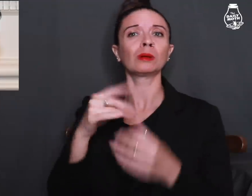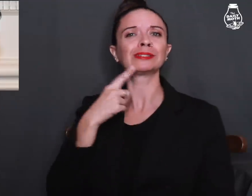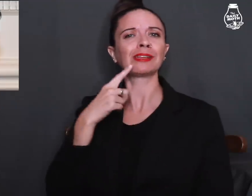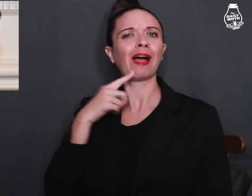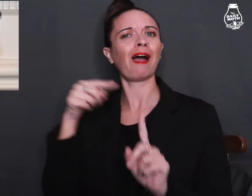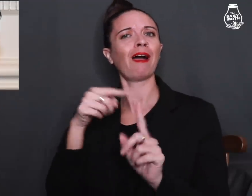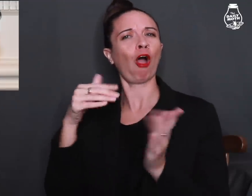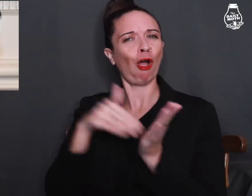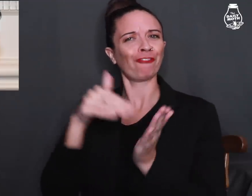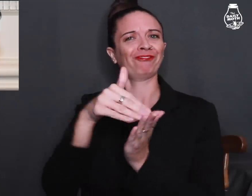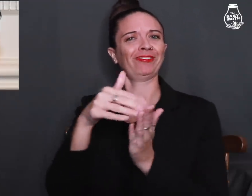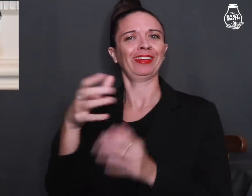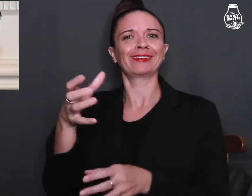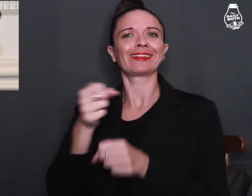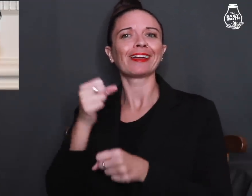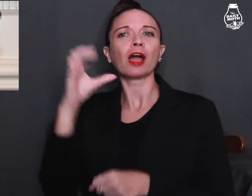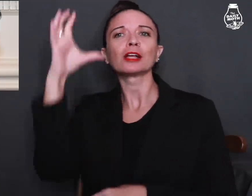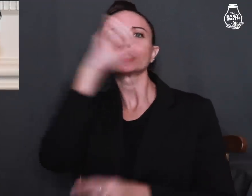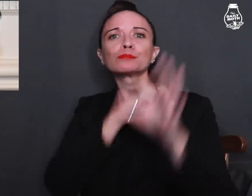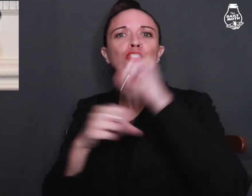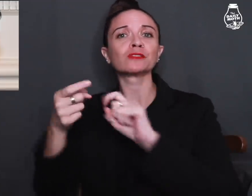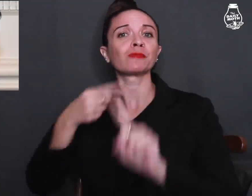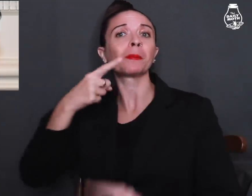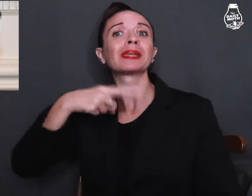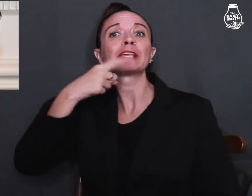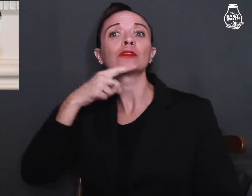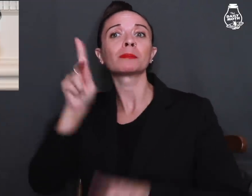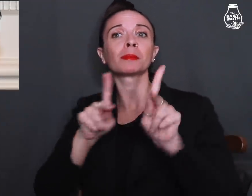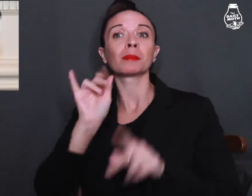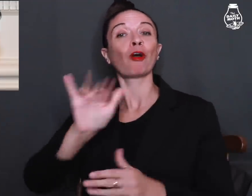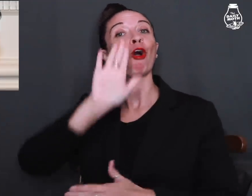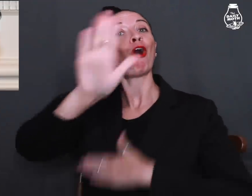he often gets assumptions from hearing people that